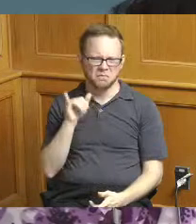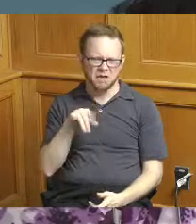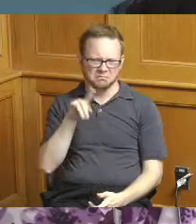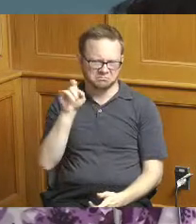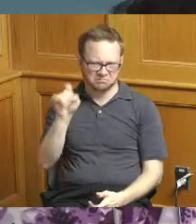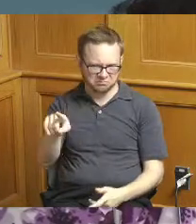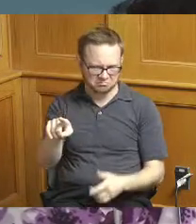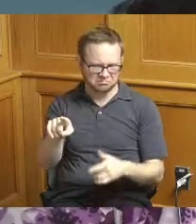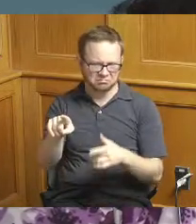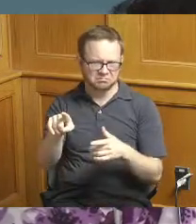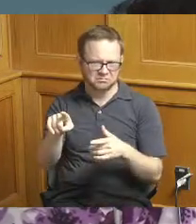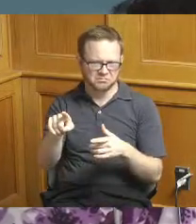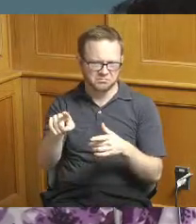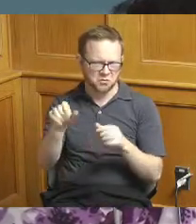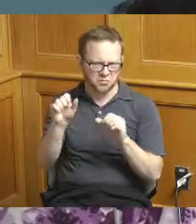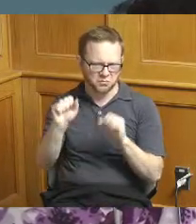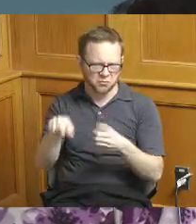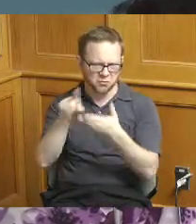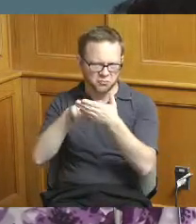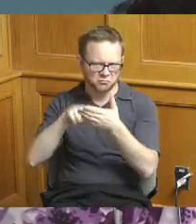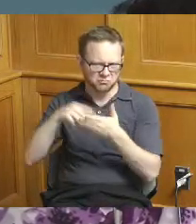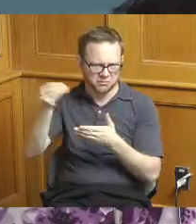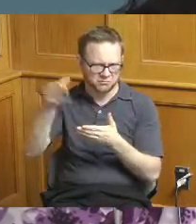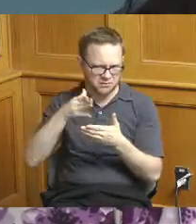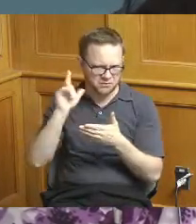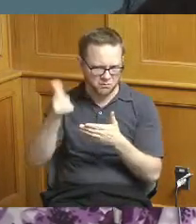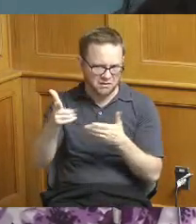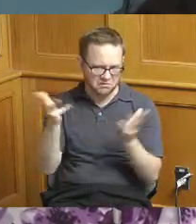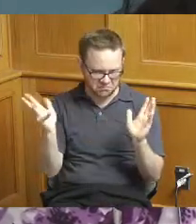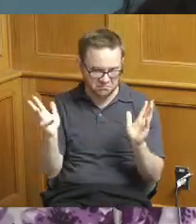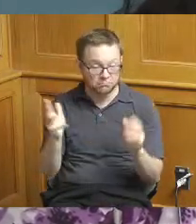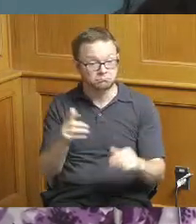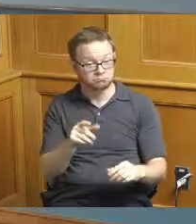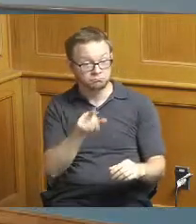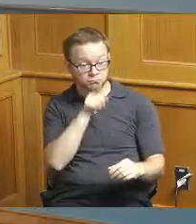information on is this a trend that's happening certainly and as we roll out